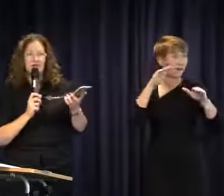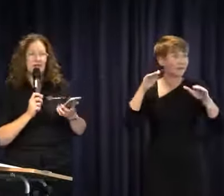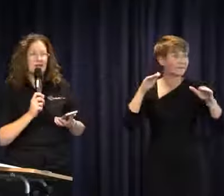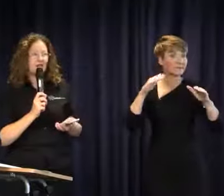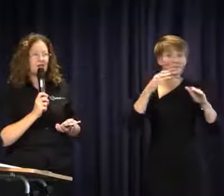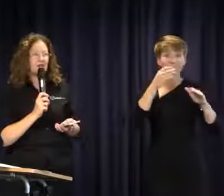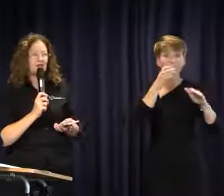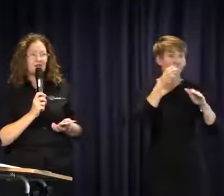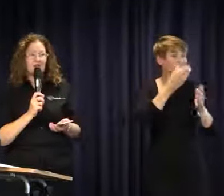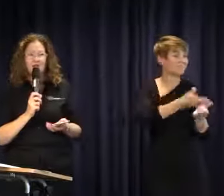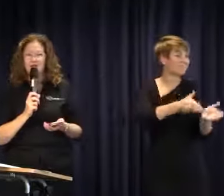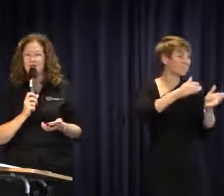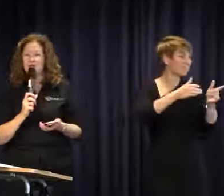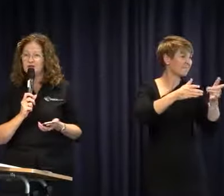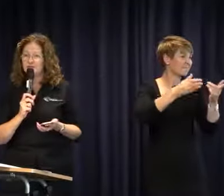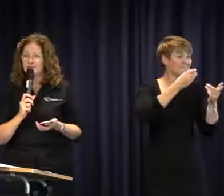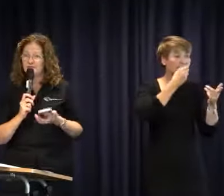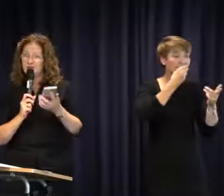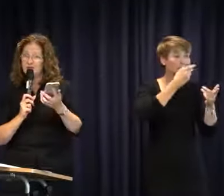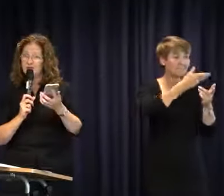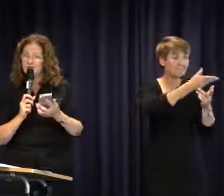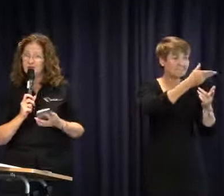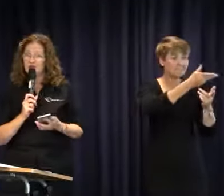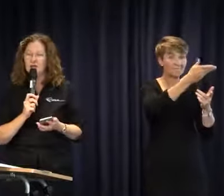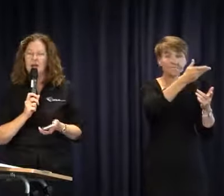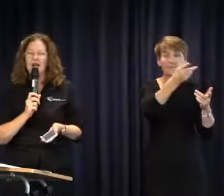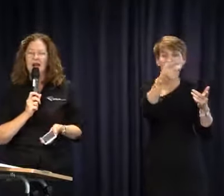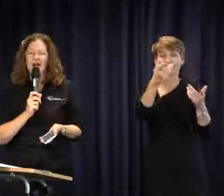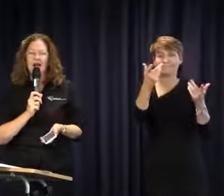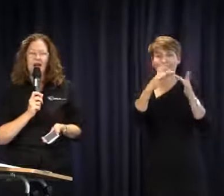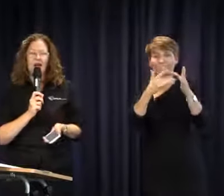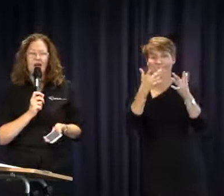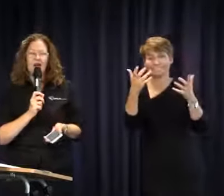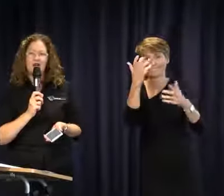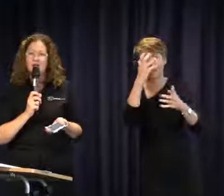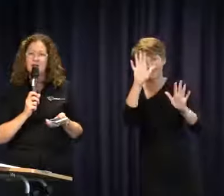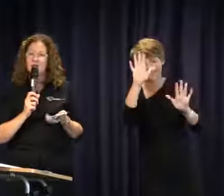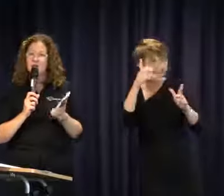on the table to the side for those of us that are not on live stream. I also want to thank